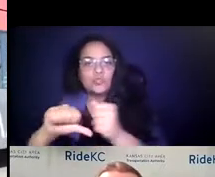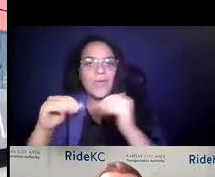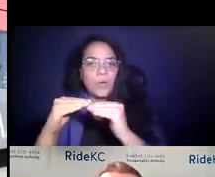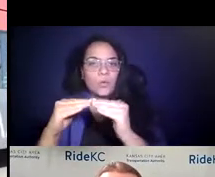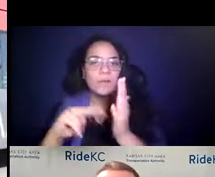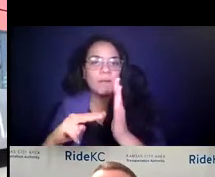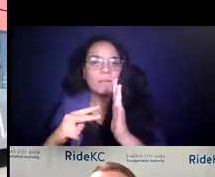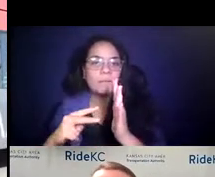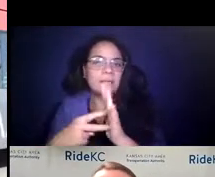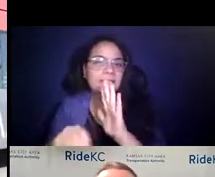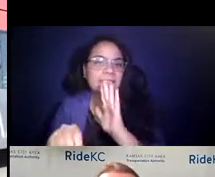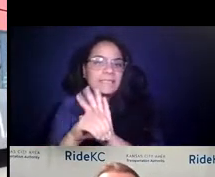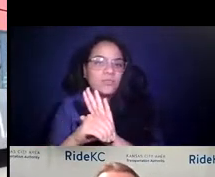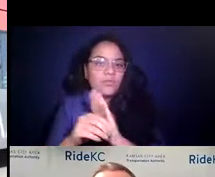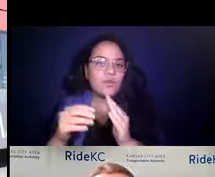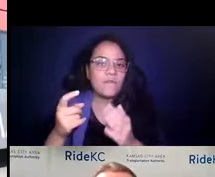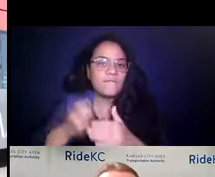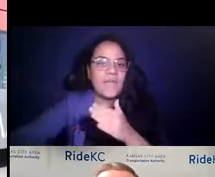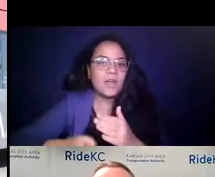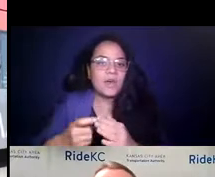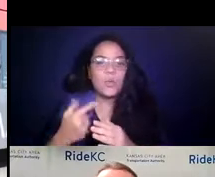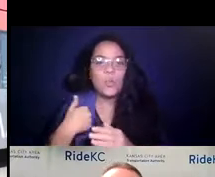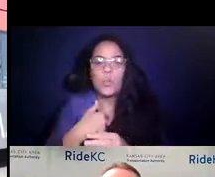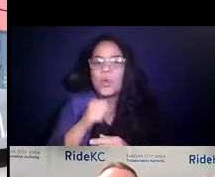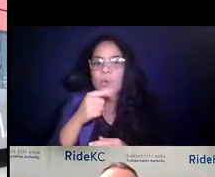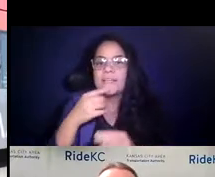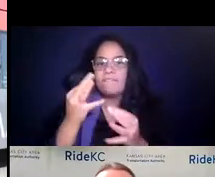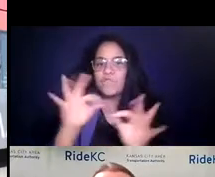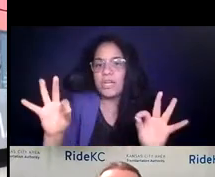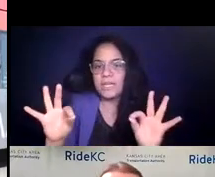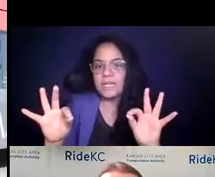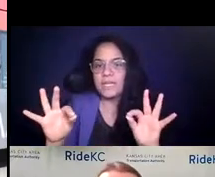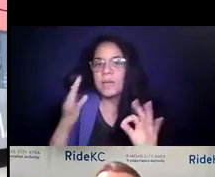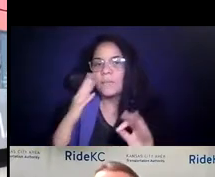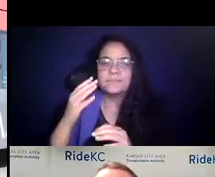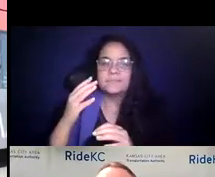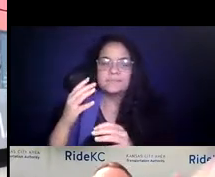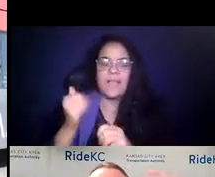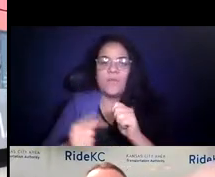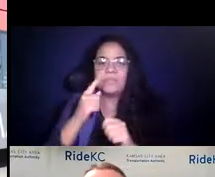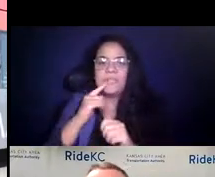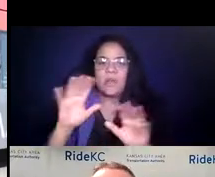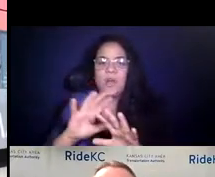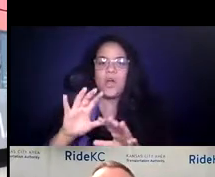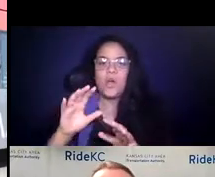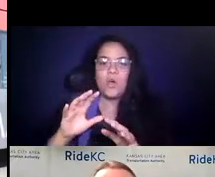14:59:21 Now, we don't say free fare because you say free fare and everybody wants to come out of the woodwork and say it costs somewhere.